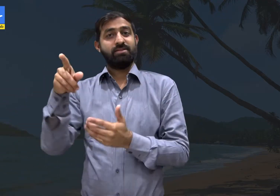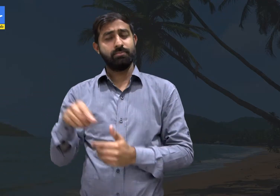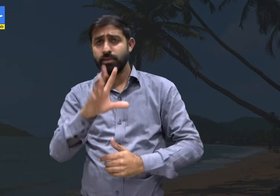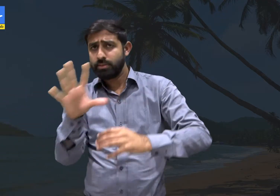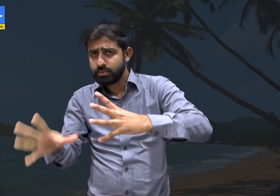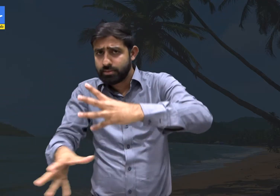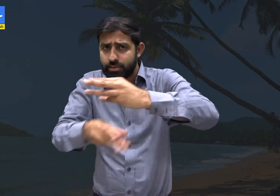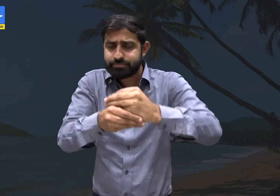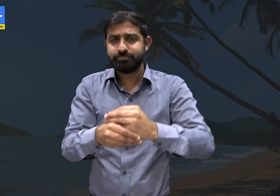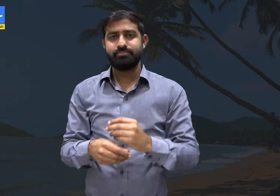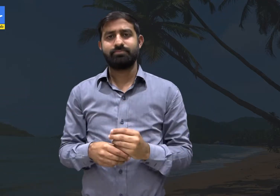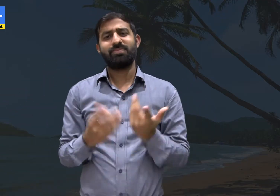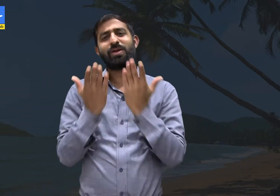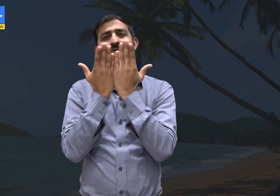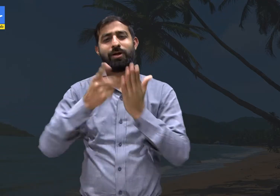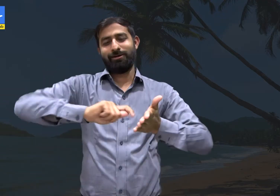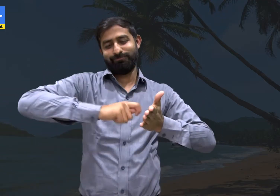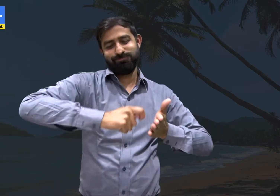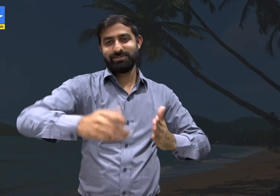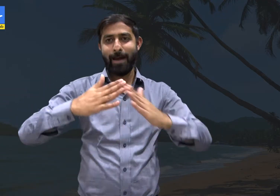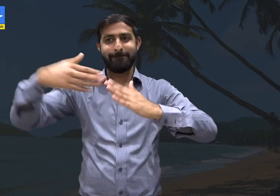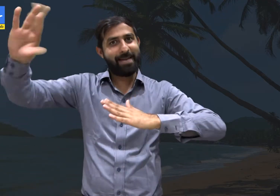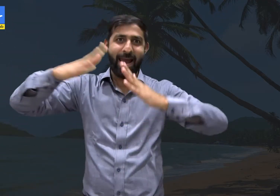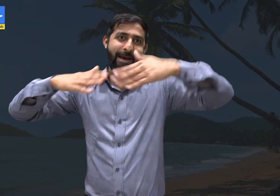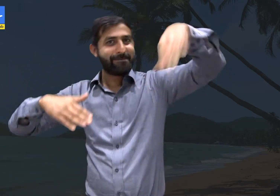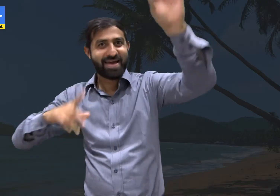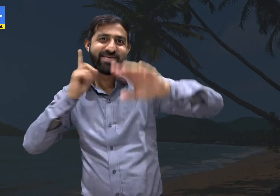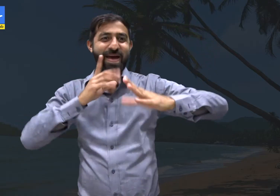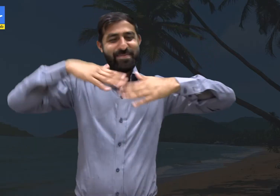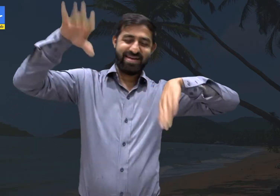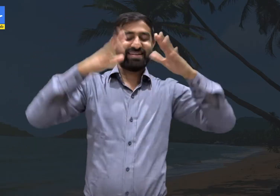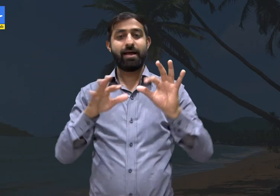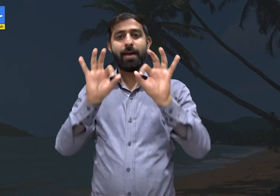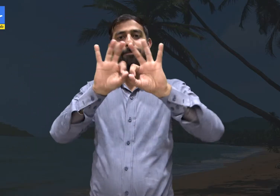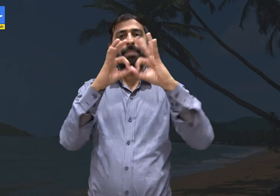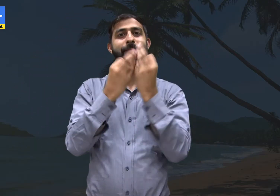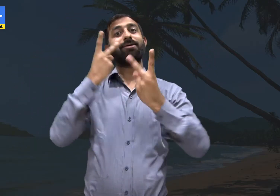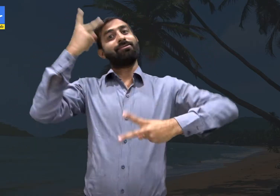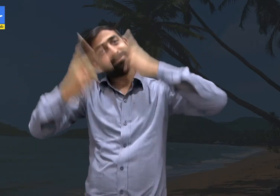Additionally, during the vacations which are the popular